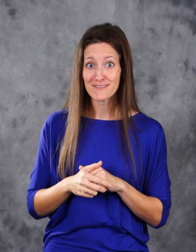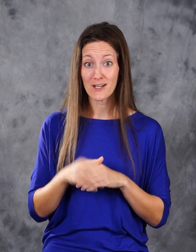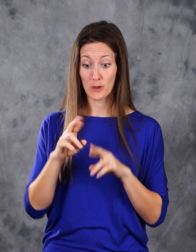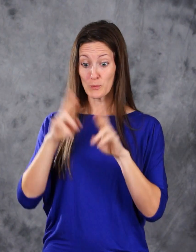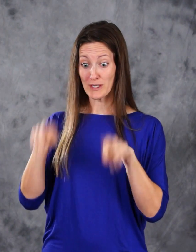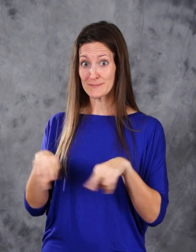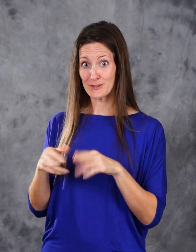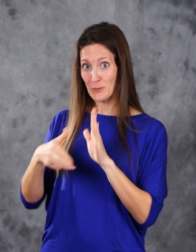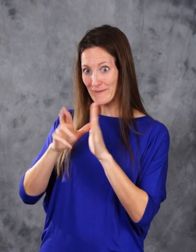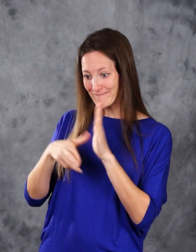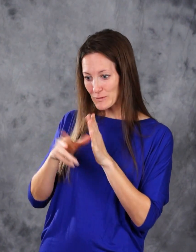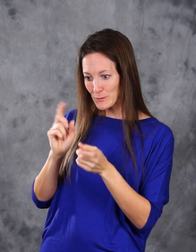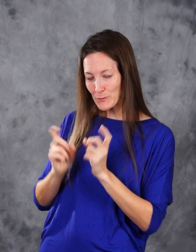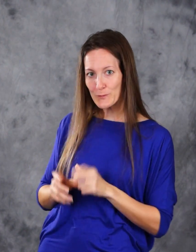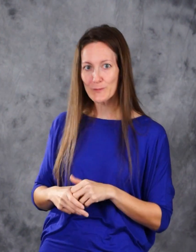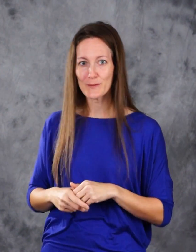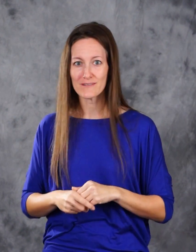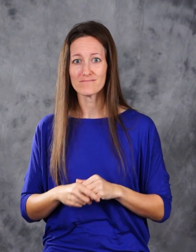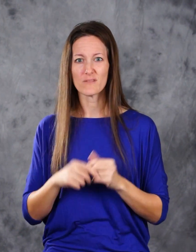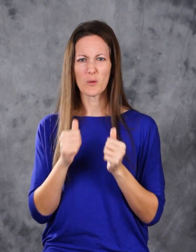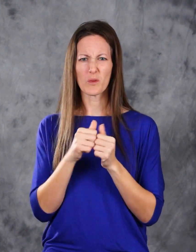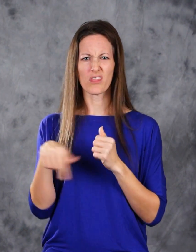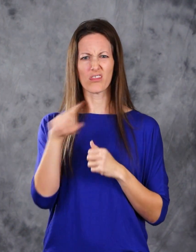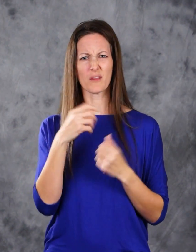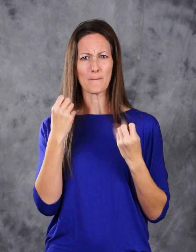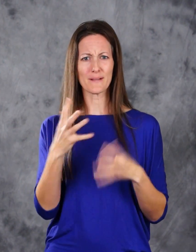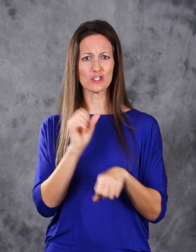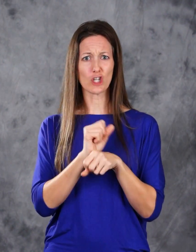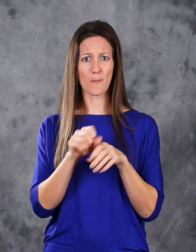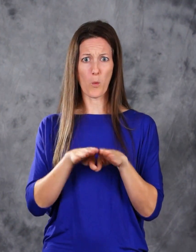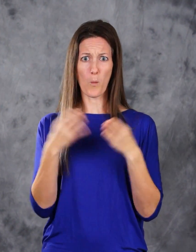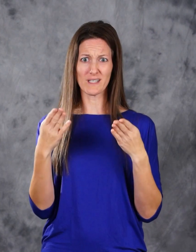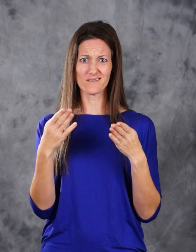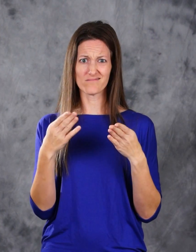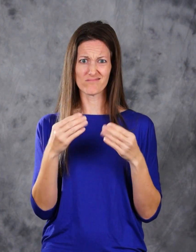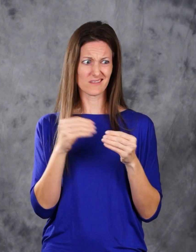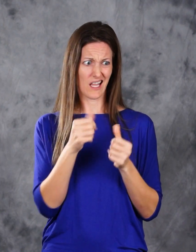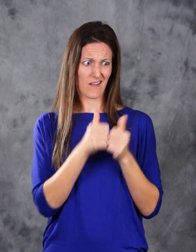or even get your resume reviewed. With hundreds of jobs open